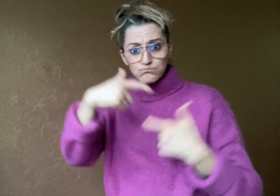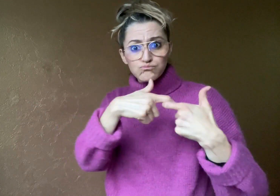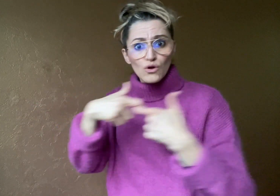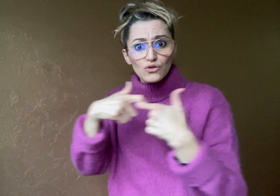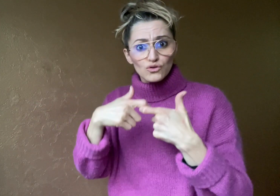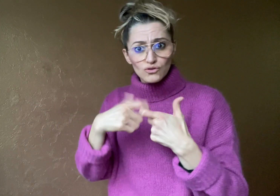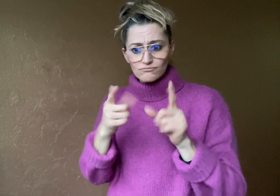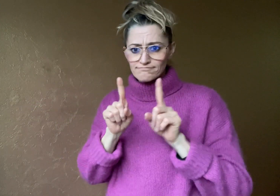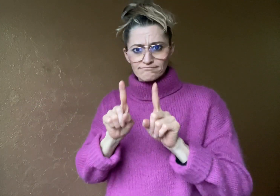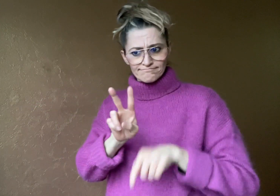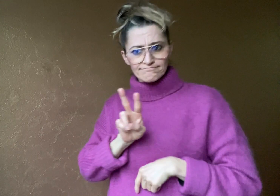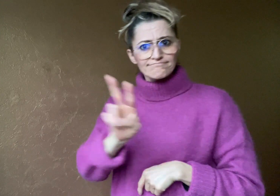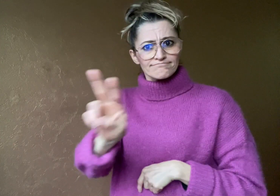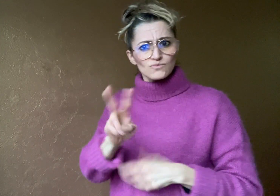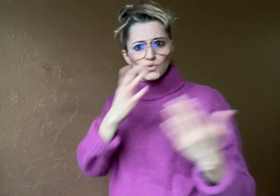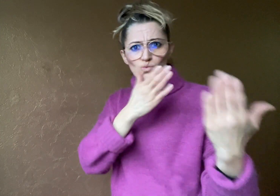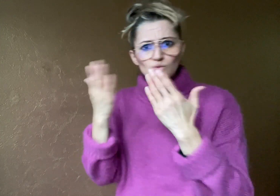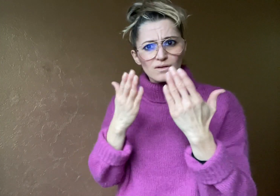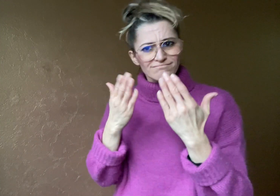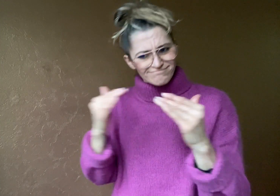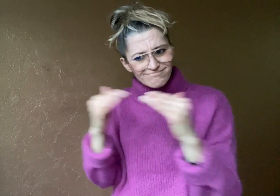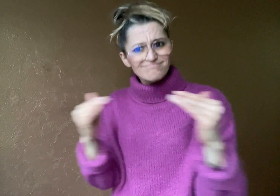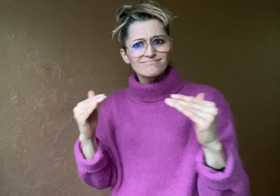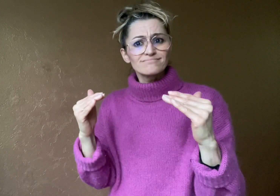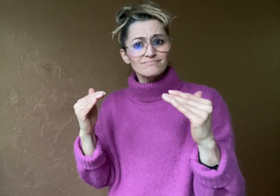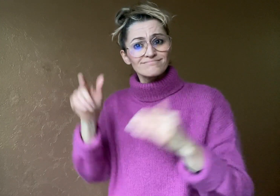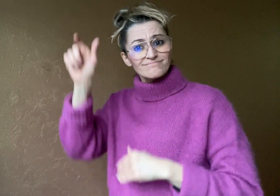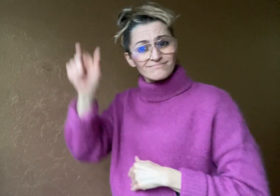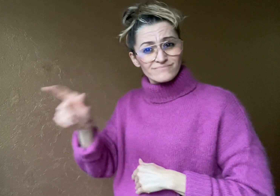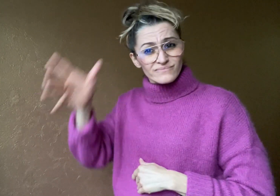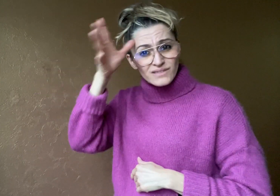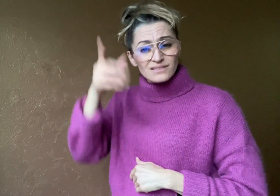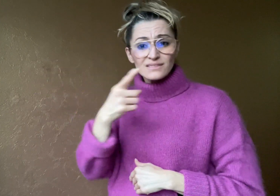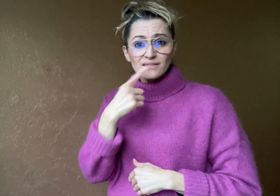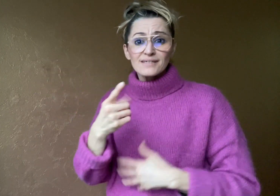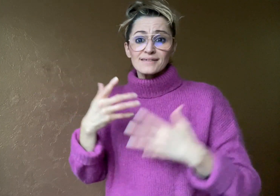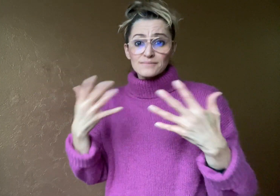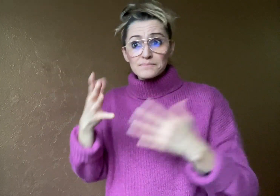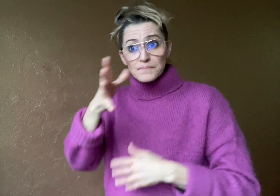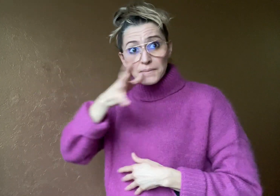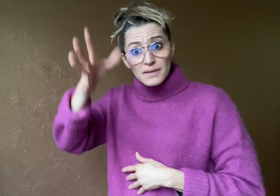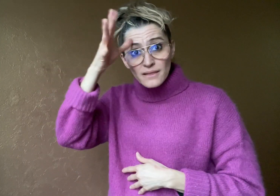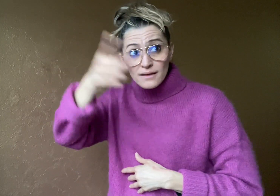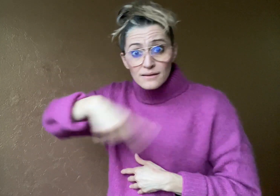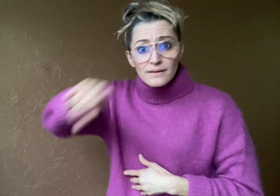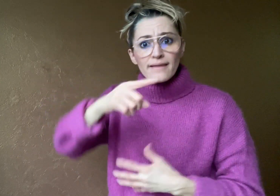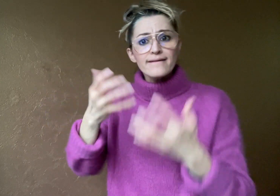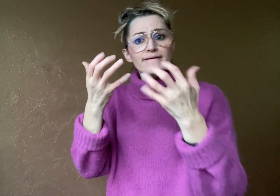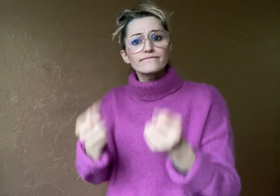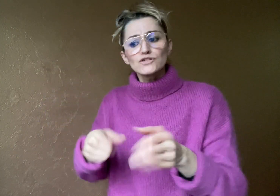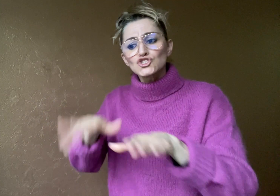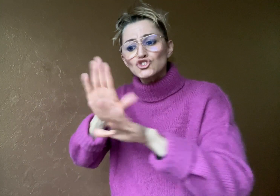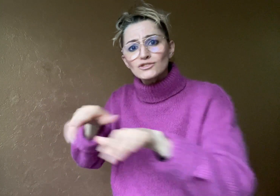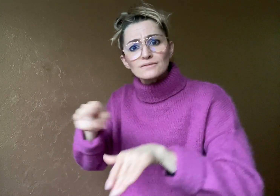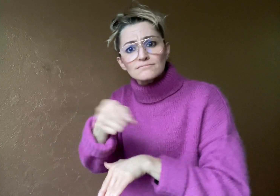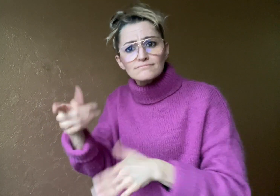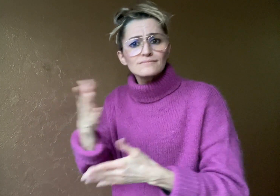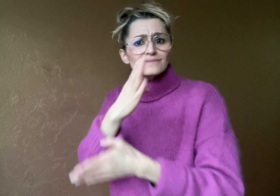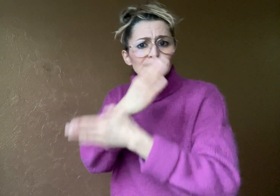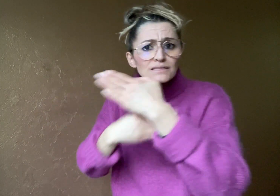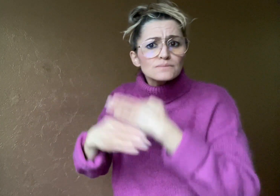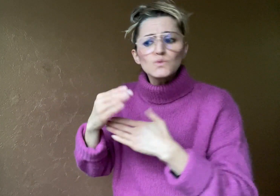He says “parents of children with special needs have